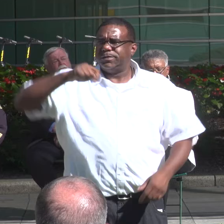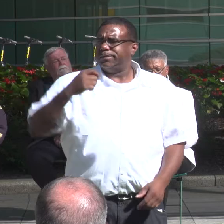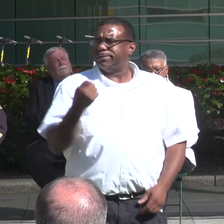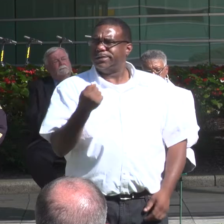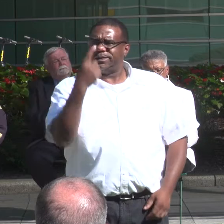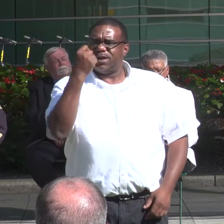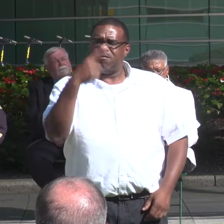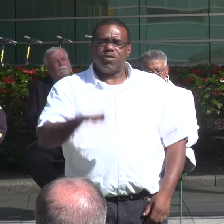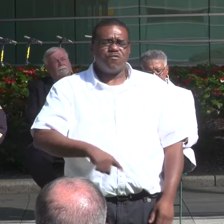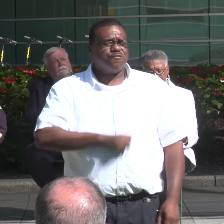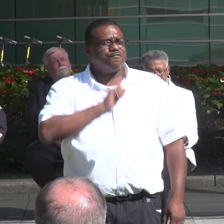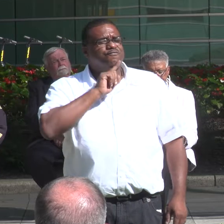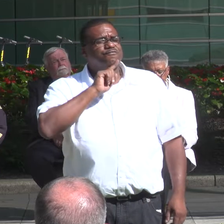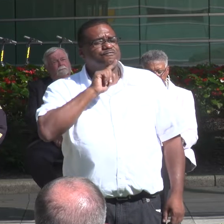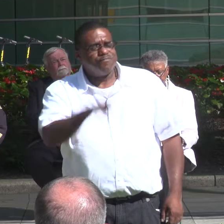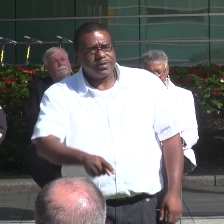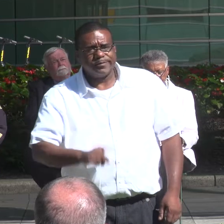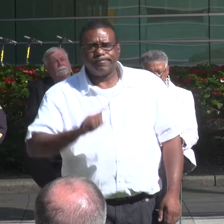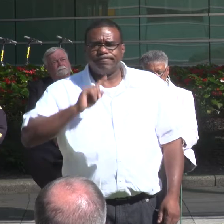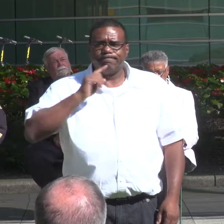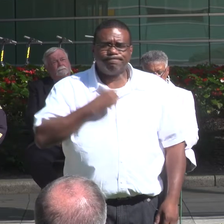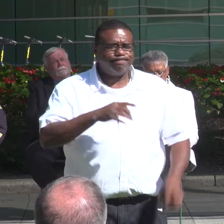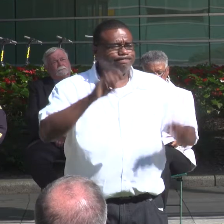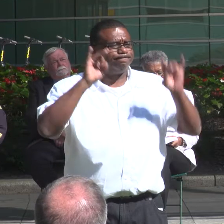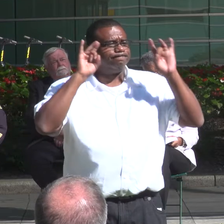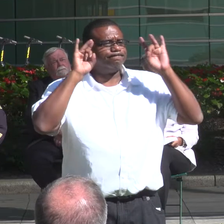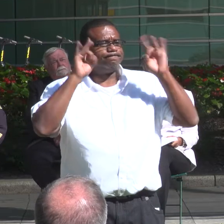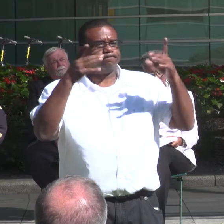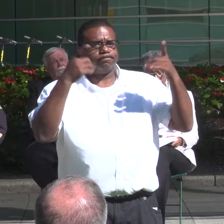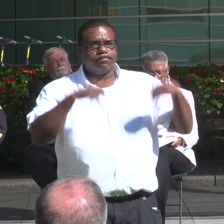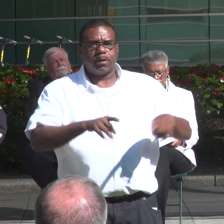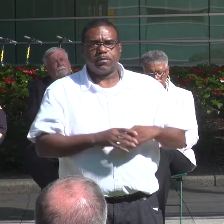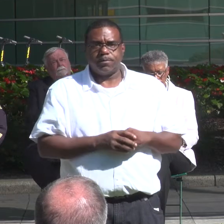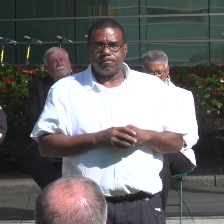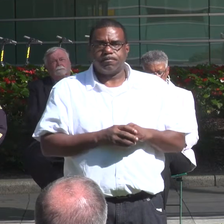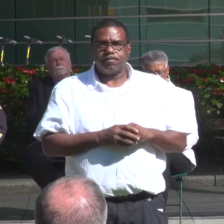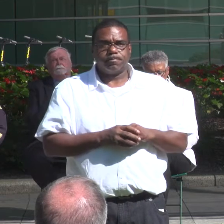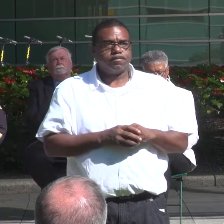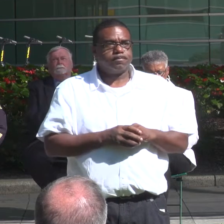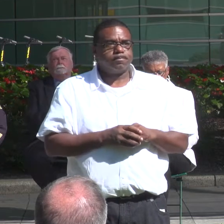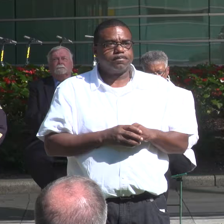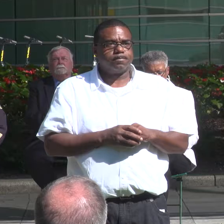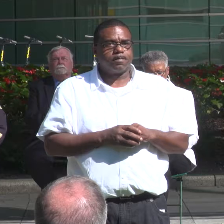PROFOUND TRAGEDY WHAT I WANT O